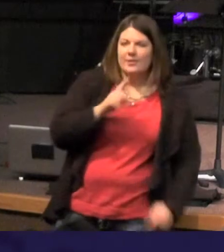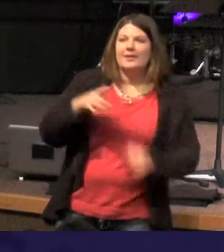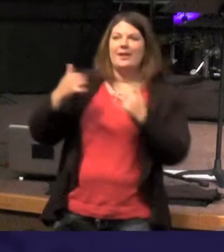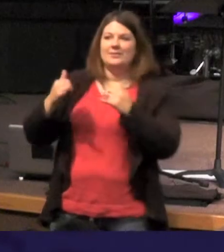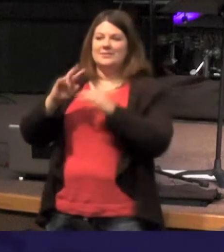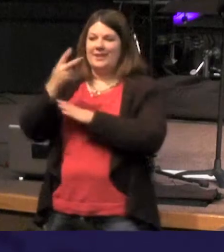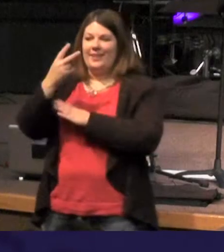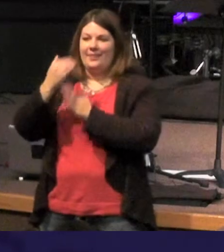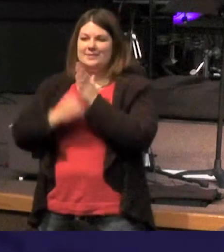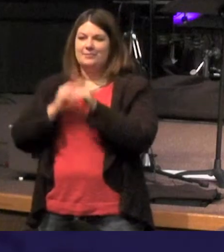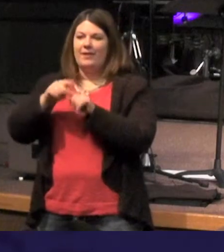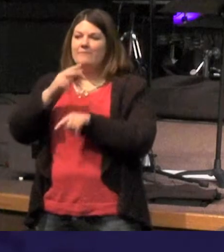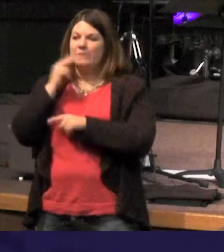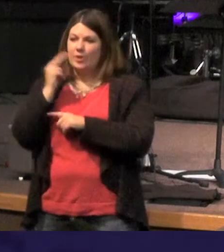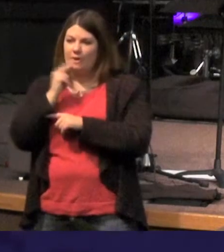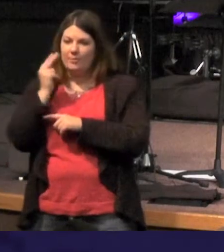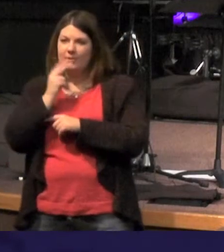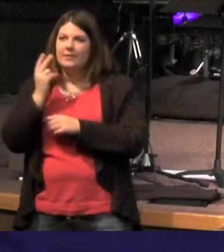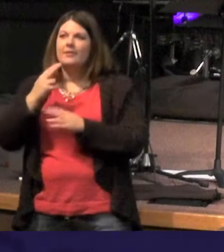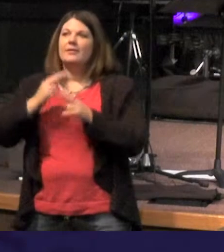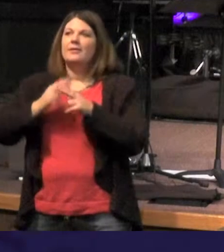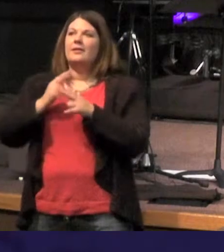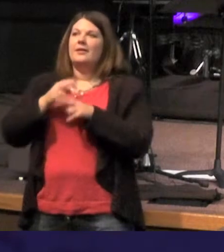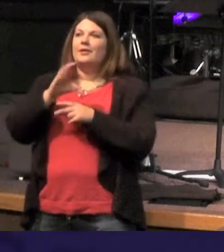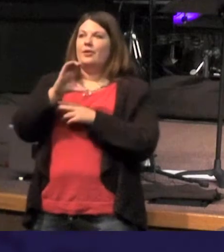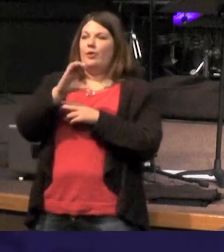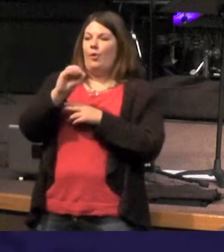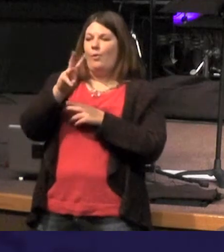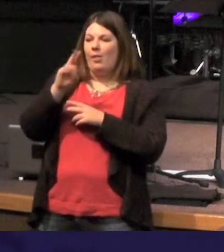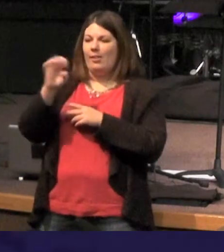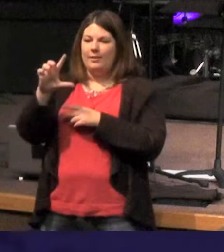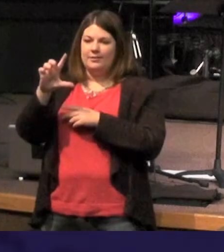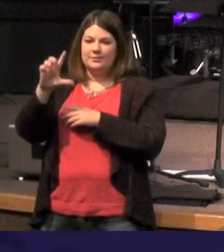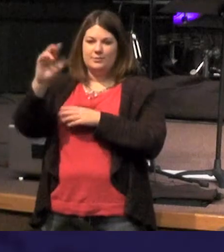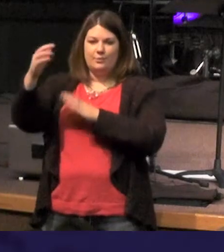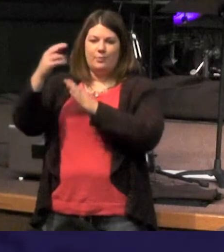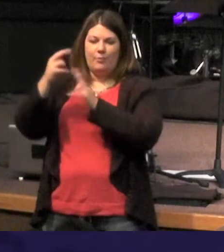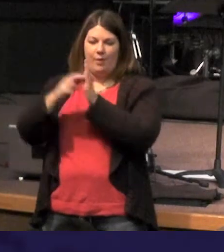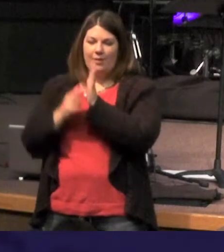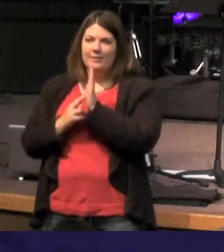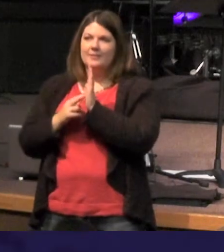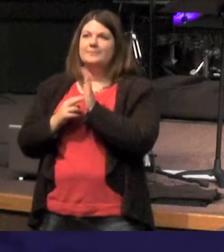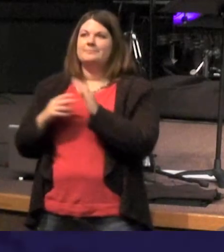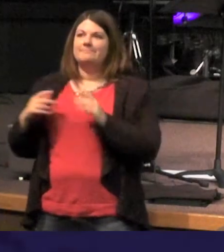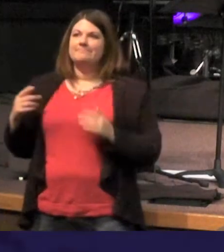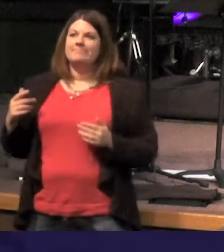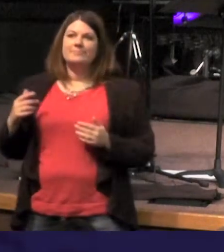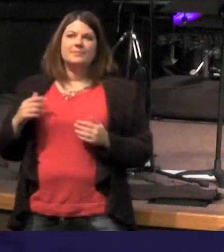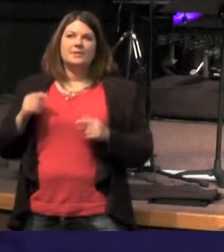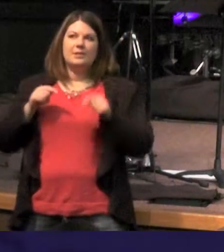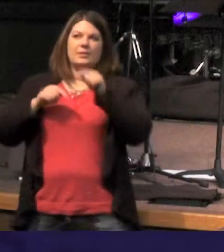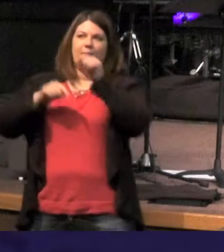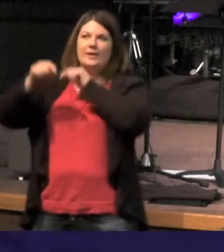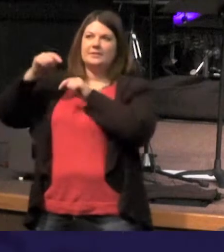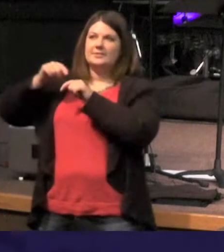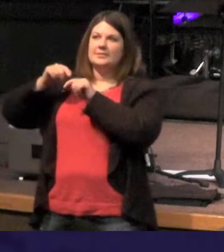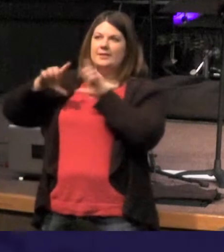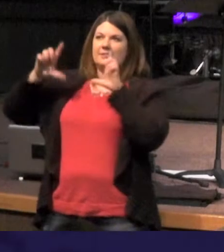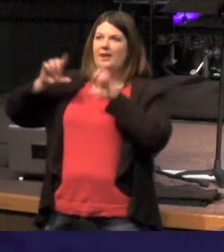and here's it's called Cowell's rule describes for us - can you go back please not done that other slide